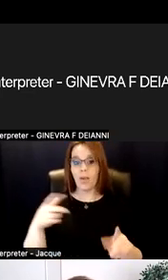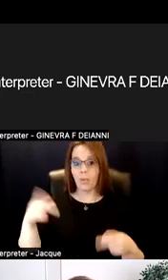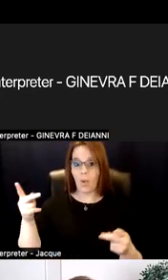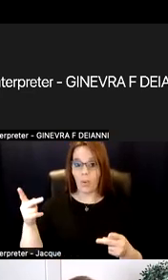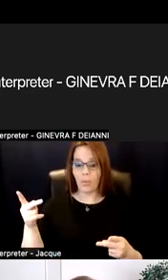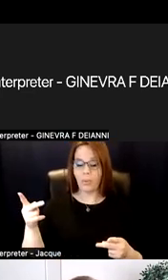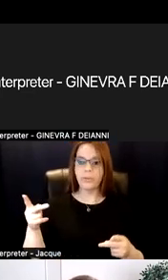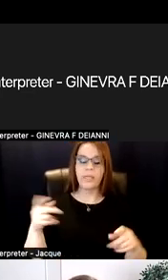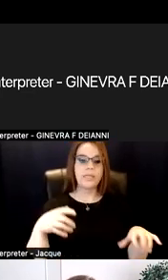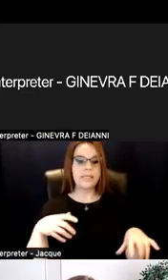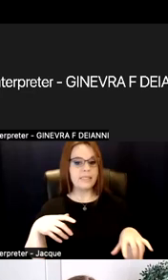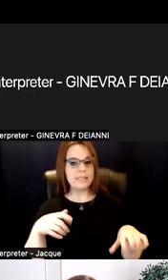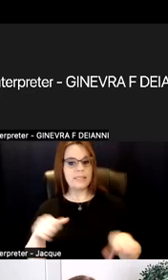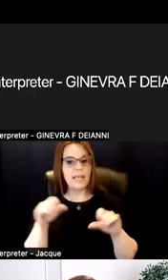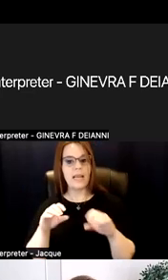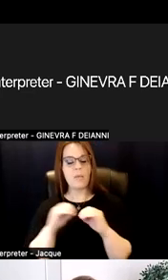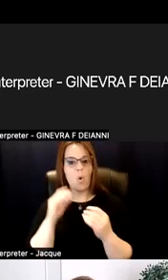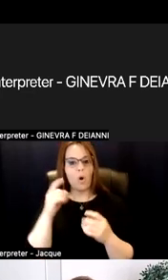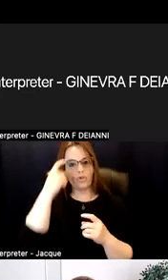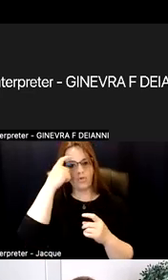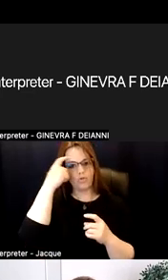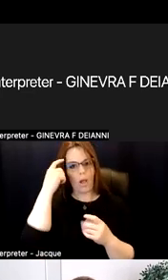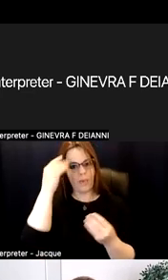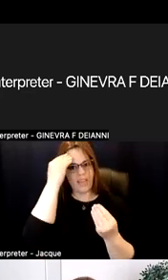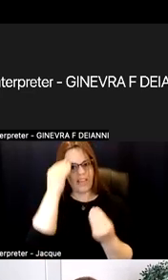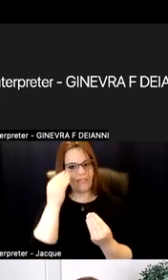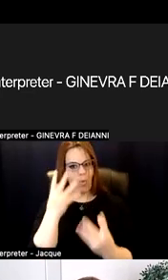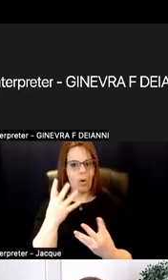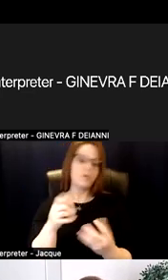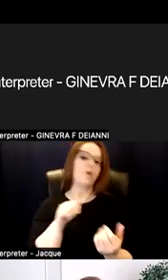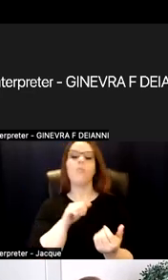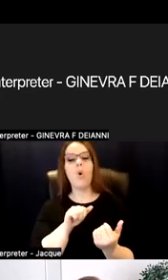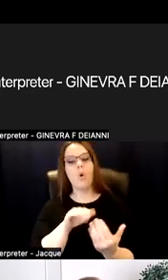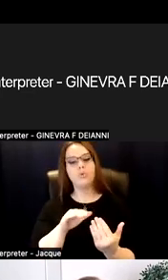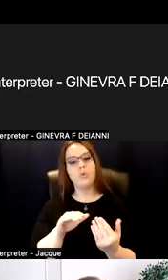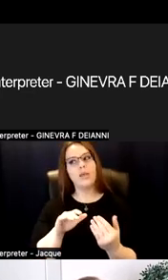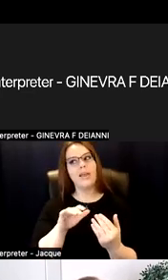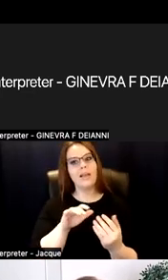a trauma-informed approach is very much like a universal design approach.